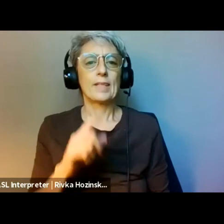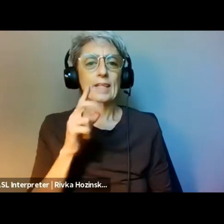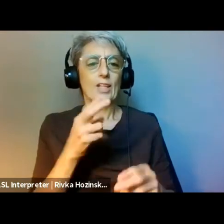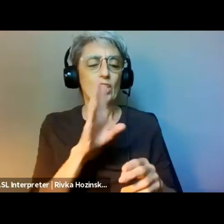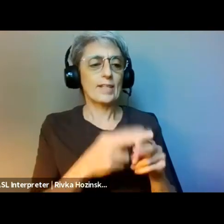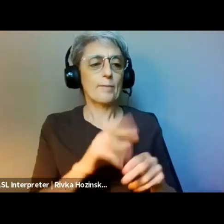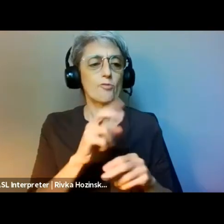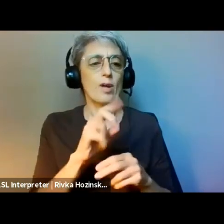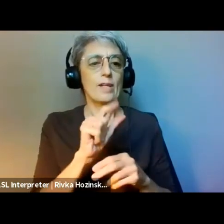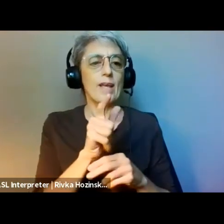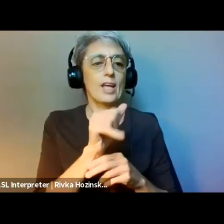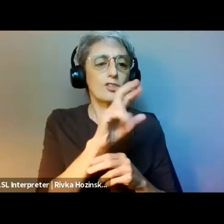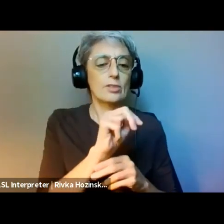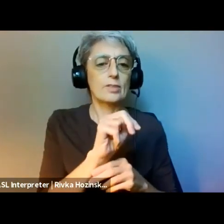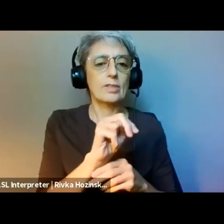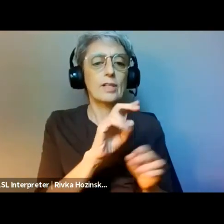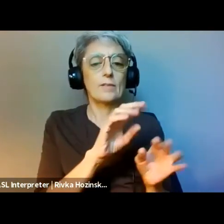and I remind myself to return to my own.